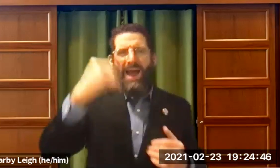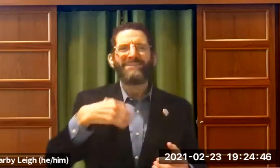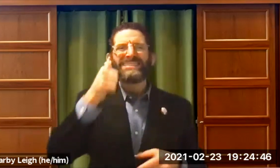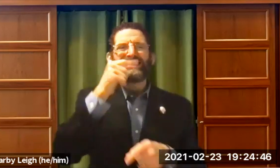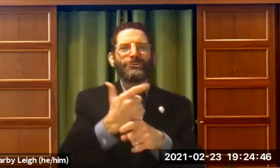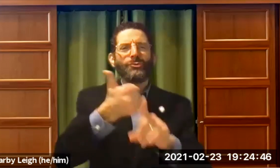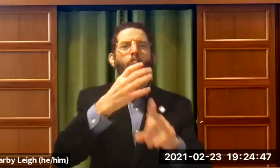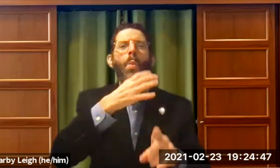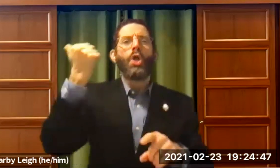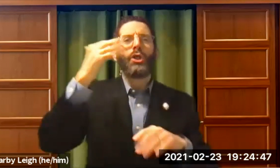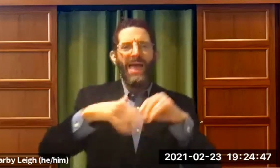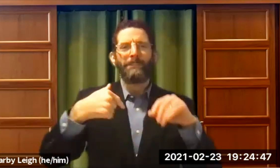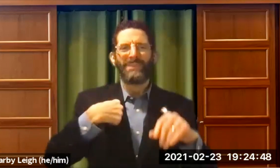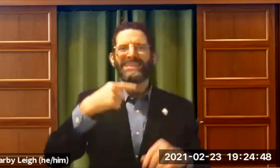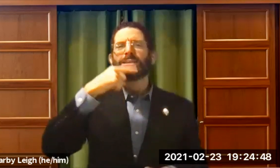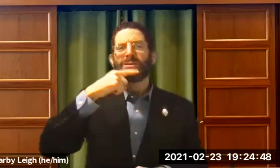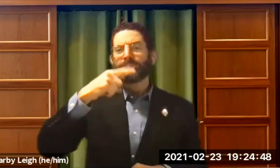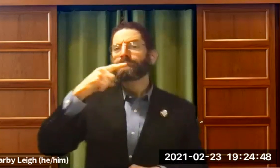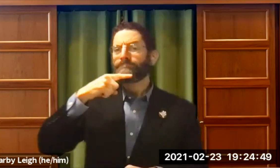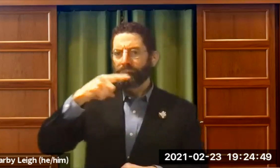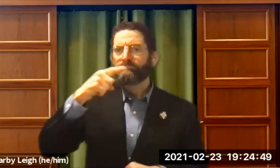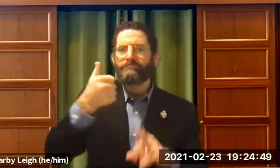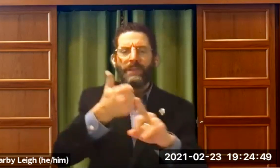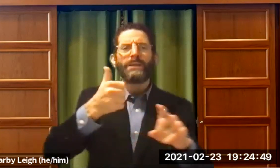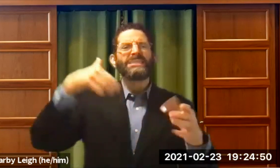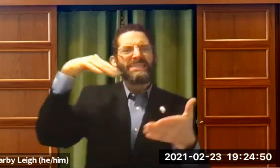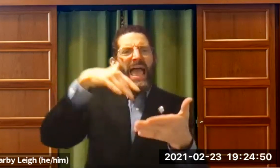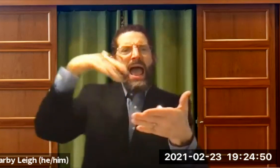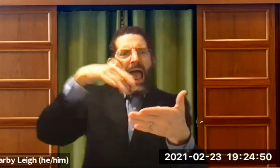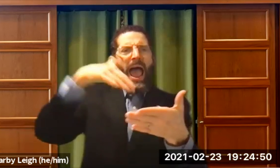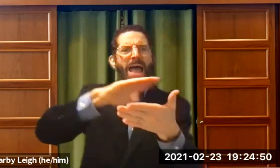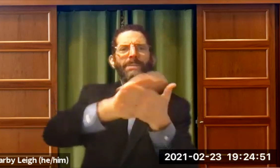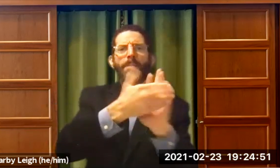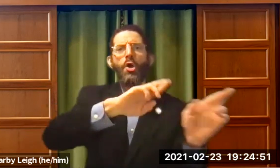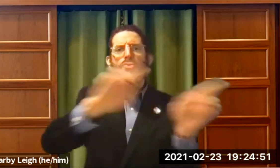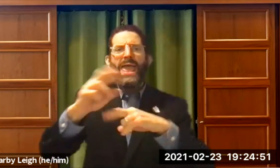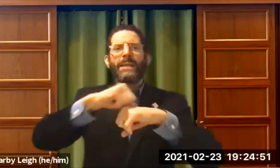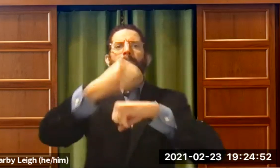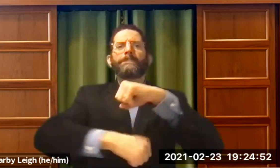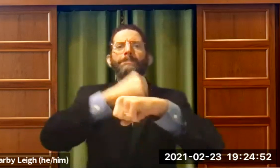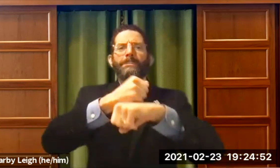sister ghi -- my sister was older than me and she was hearing. And